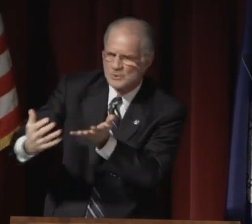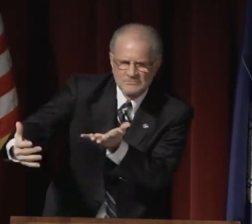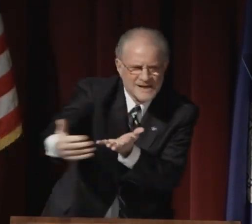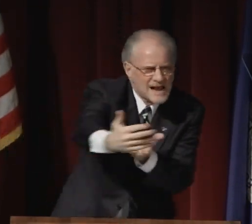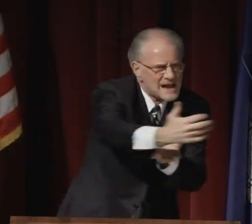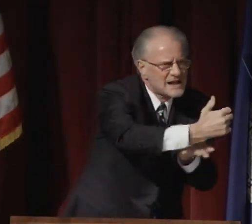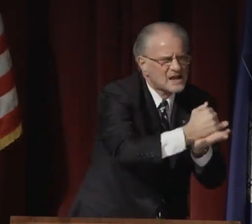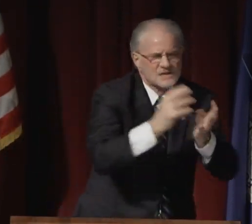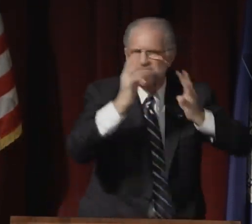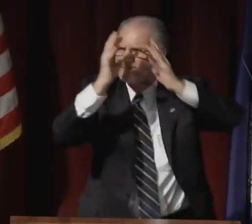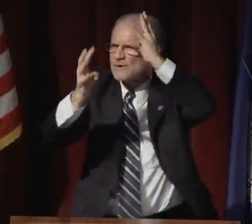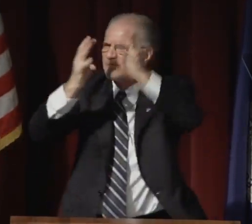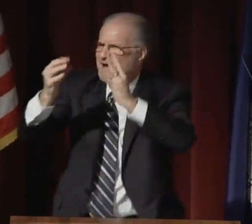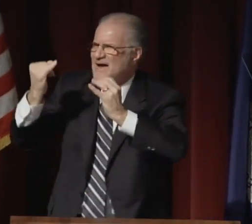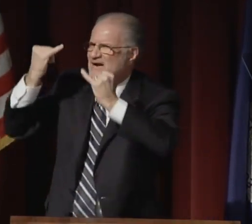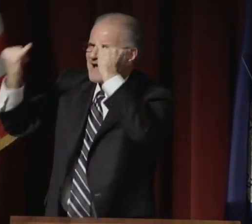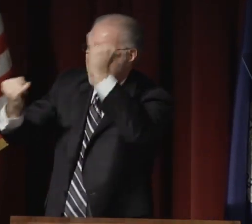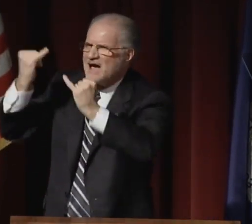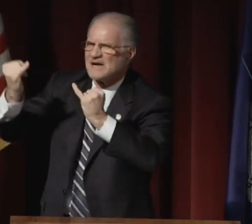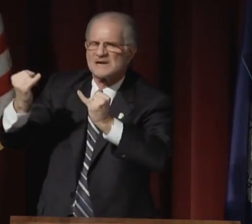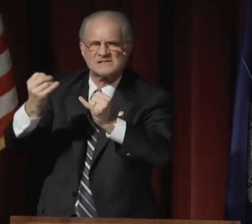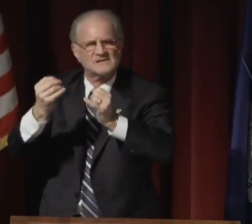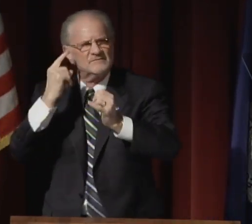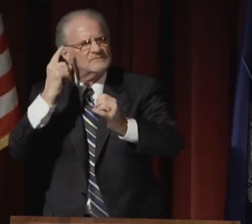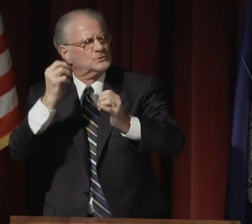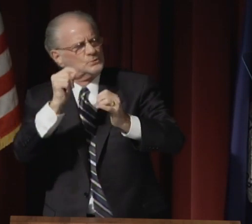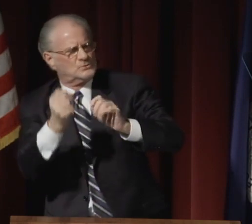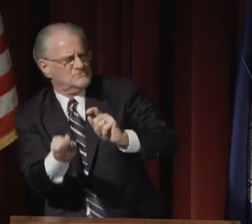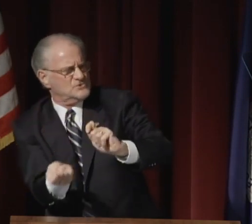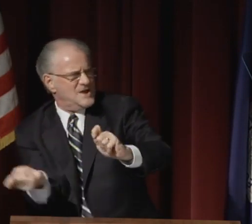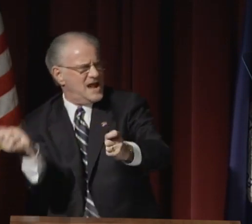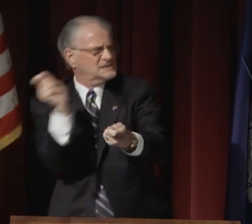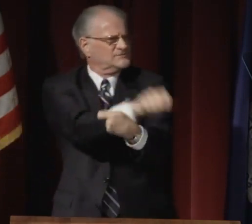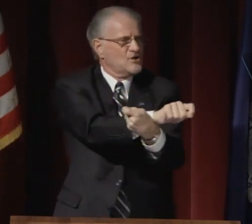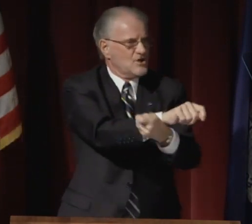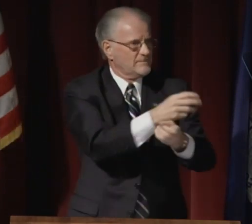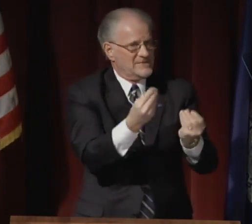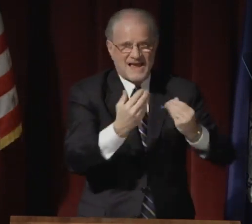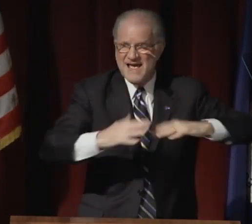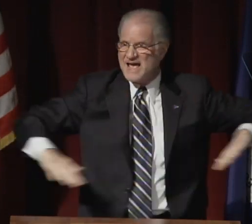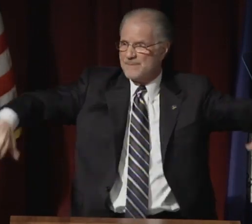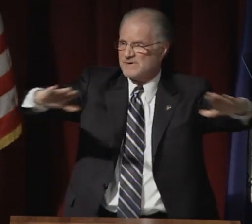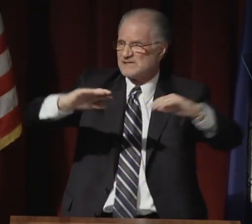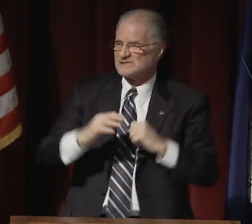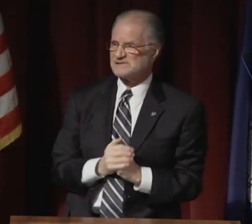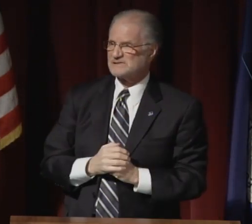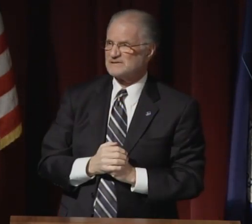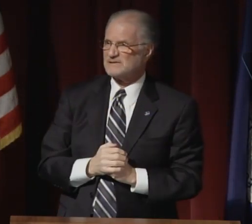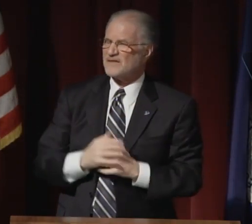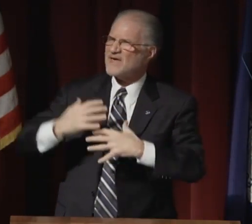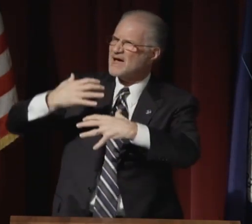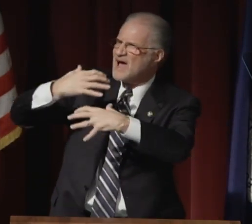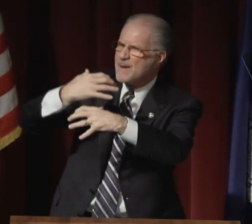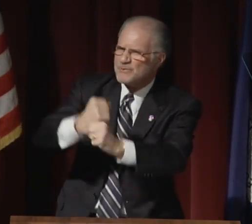We will ask that new group to collect innovative ideas to transform the campus.